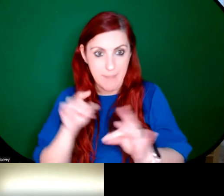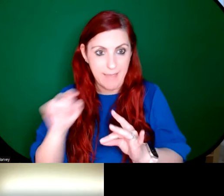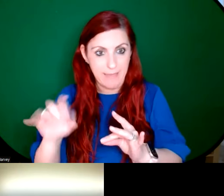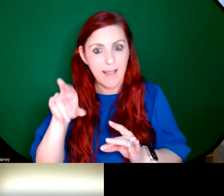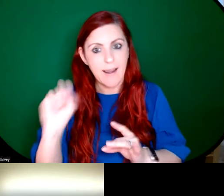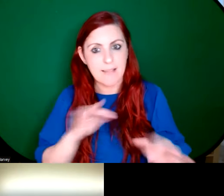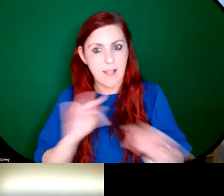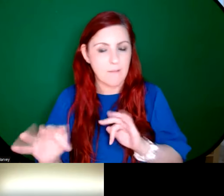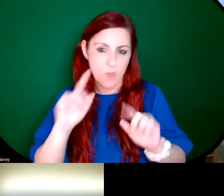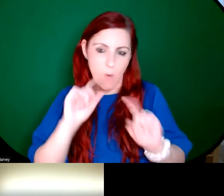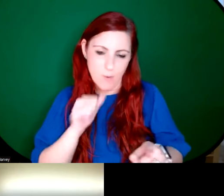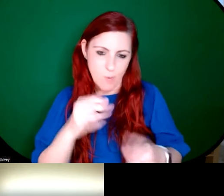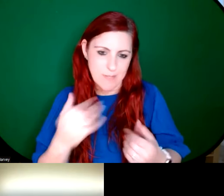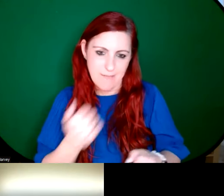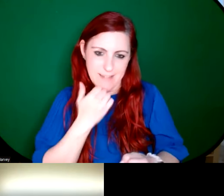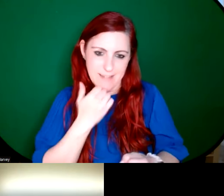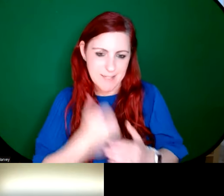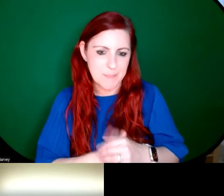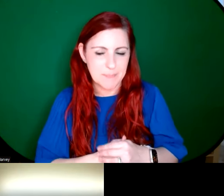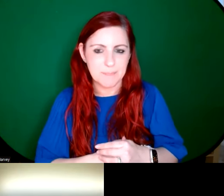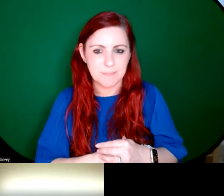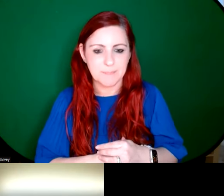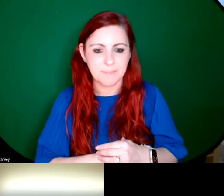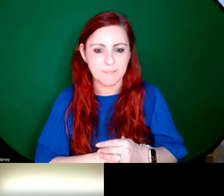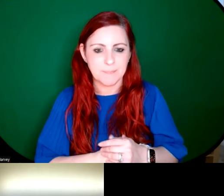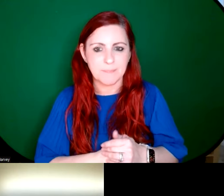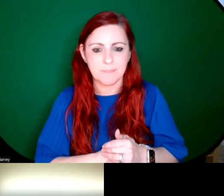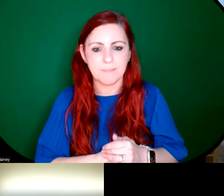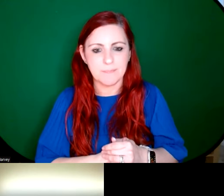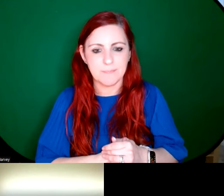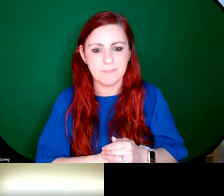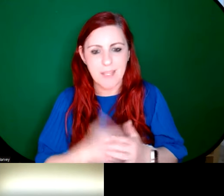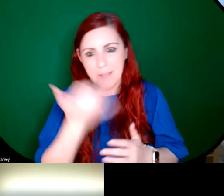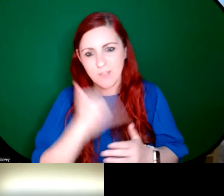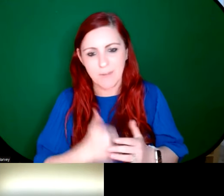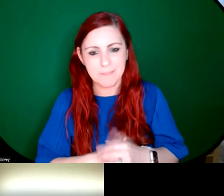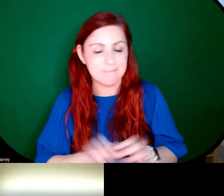don't have a date for them. And so that one is a bit of a mystery. Yeah.